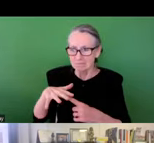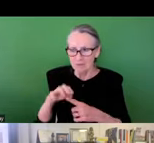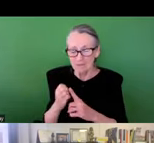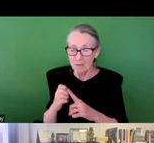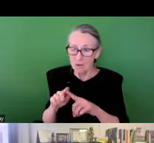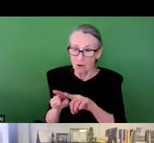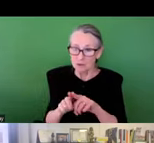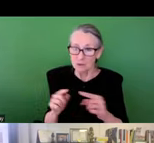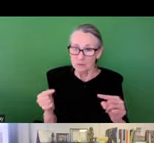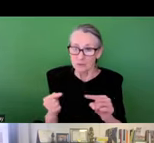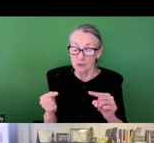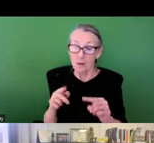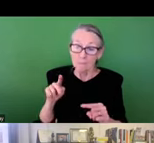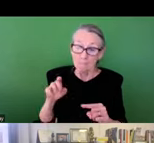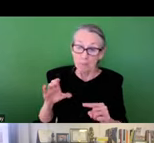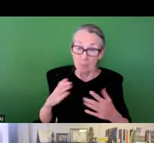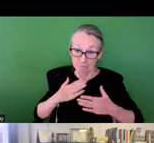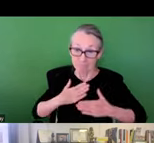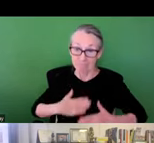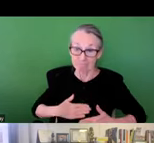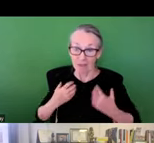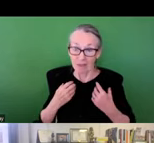sewers that not only poses risk too economic and environmental